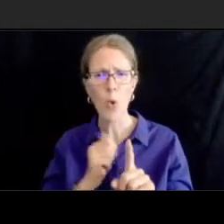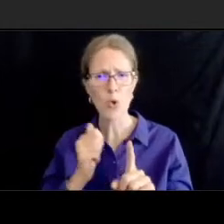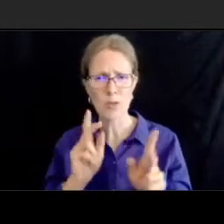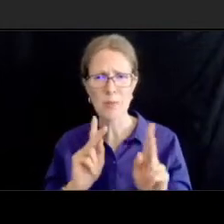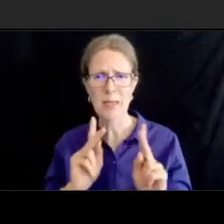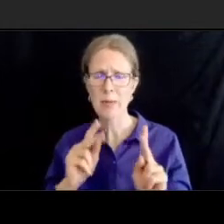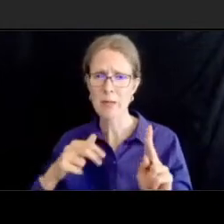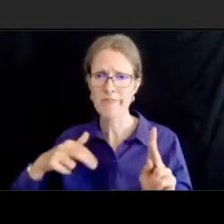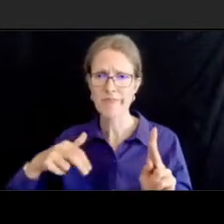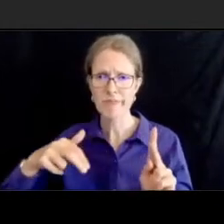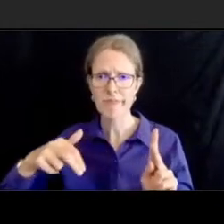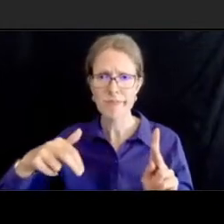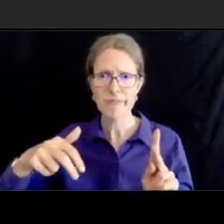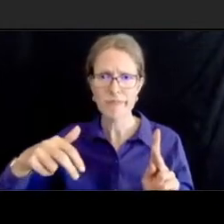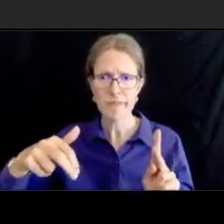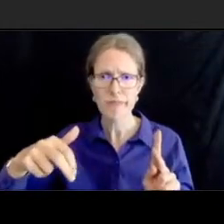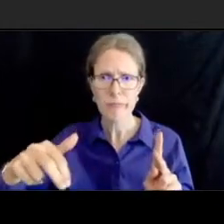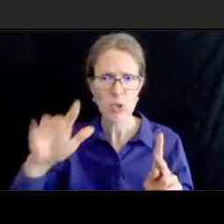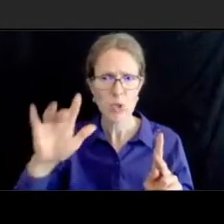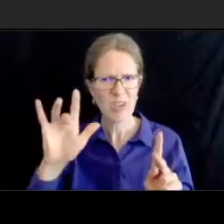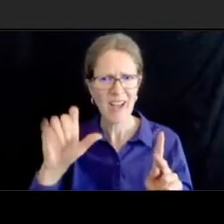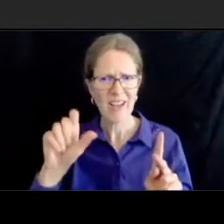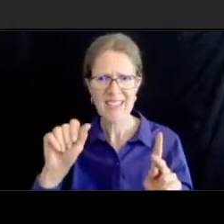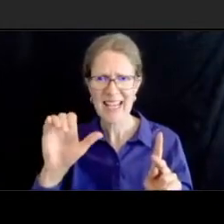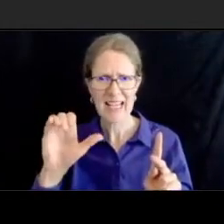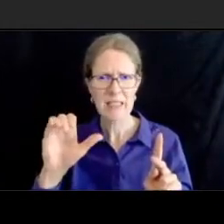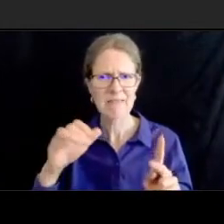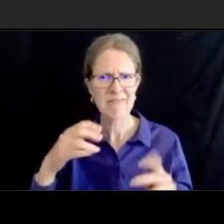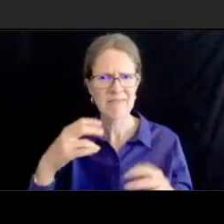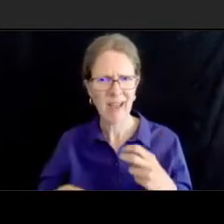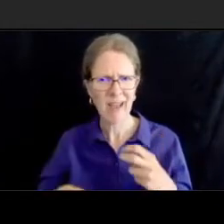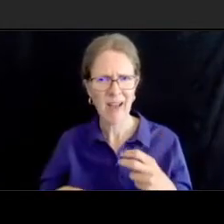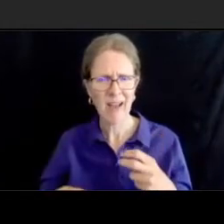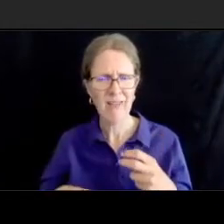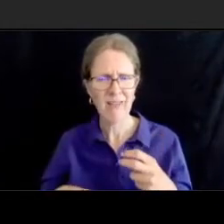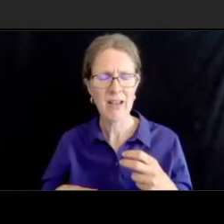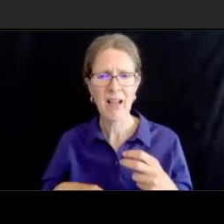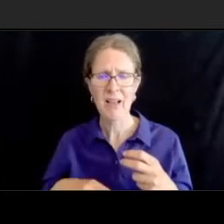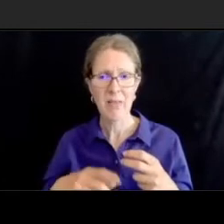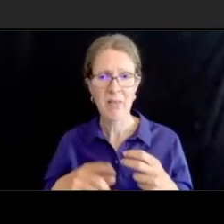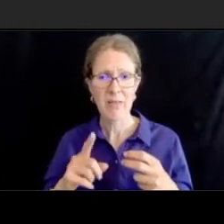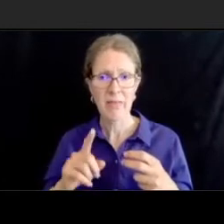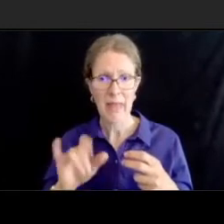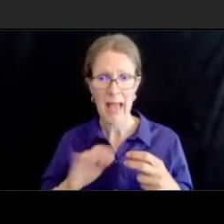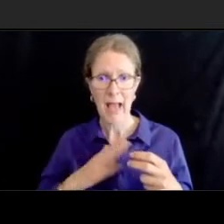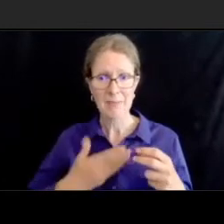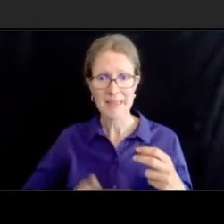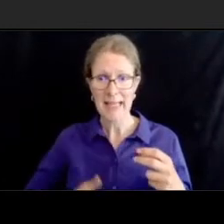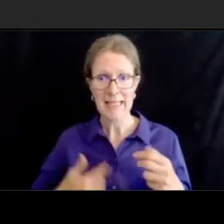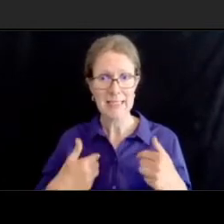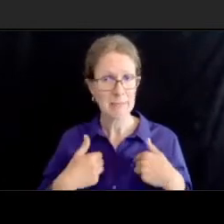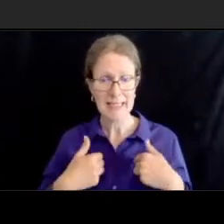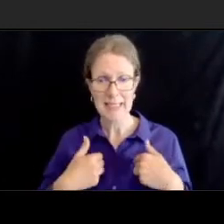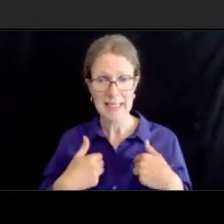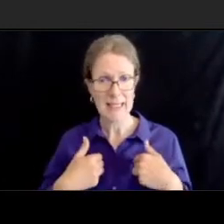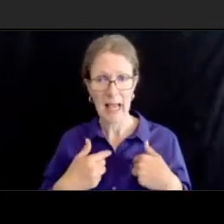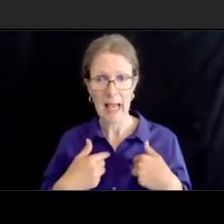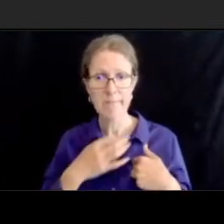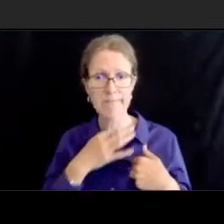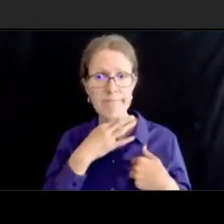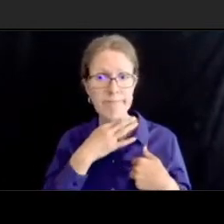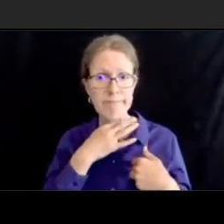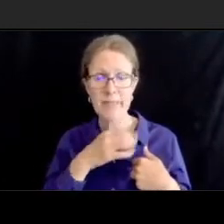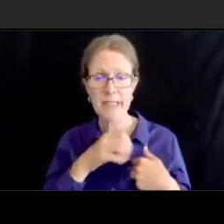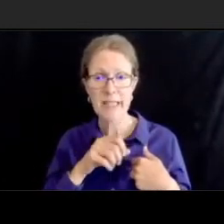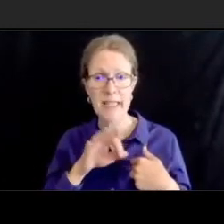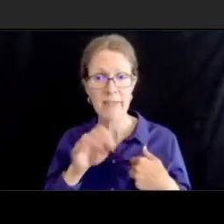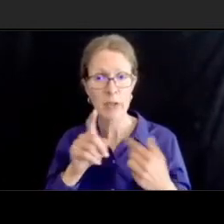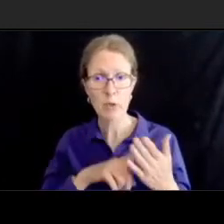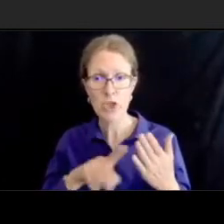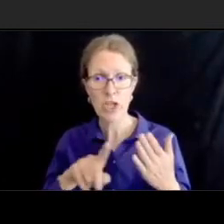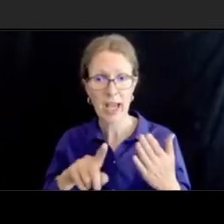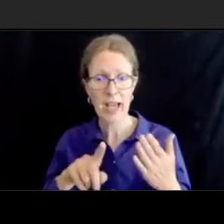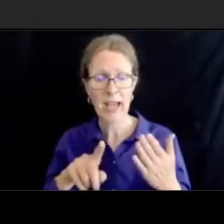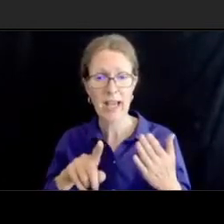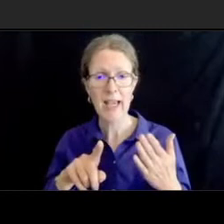and i wondered if you chop if you checked with older people um when you design this and um